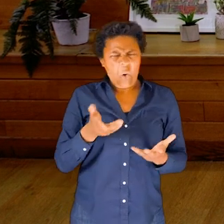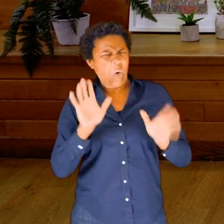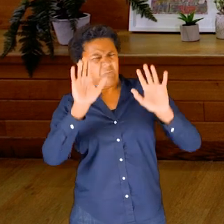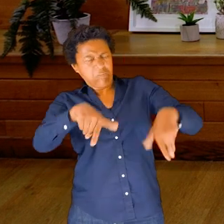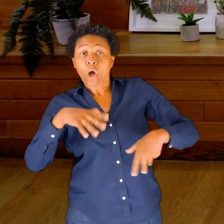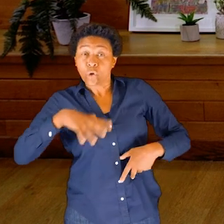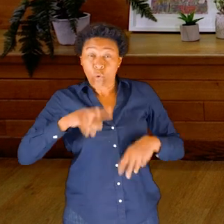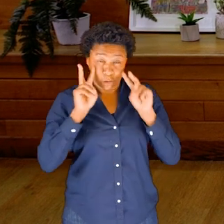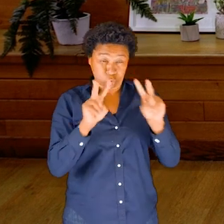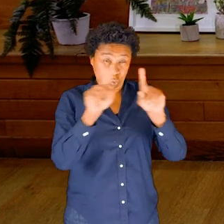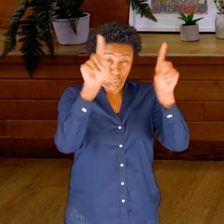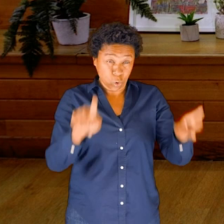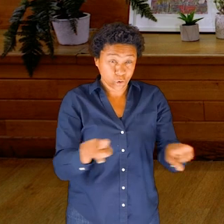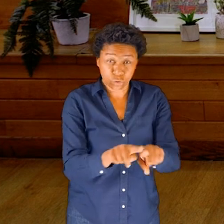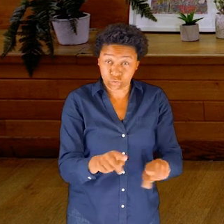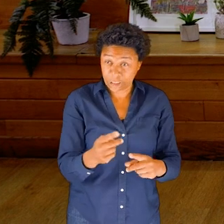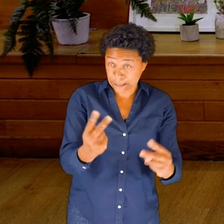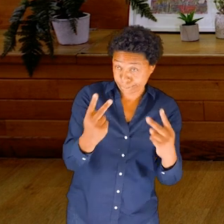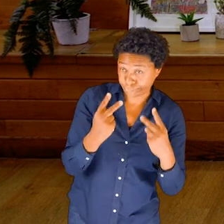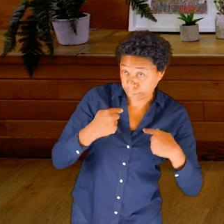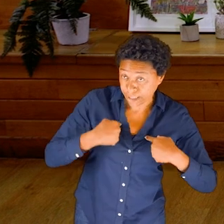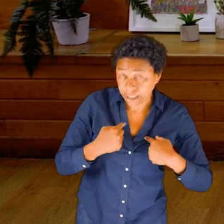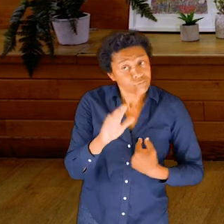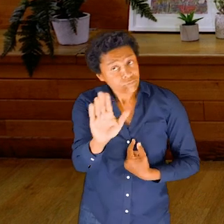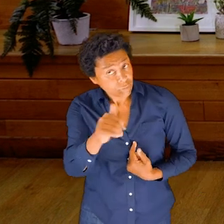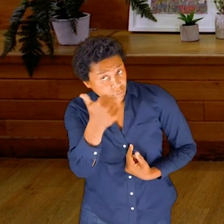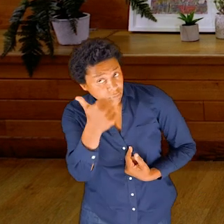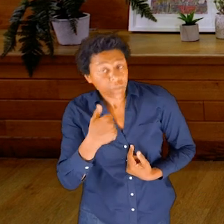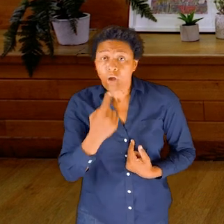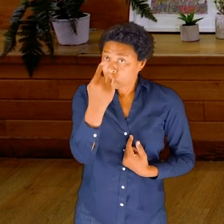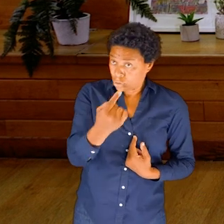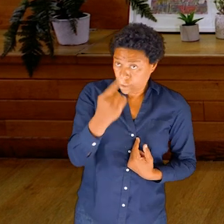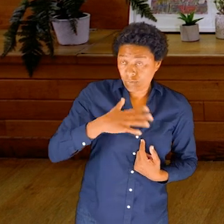concentration or look at the screen, so feel free to turn away from the screen;